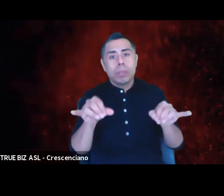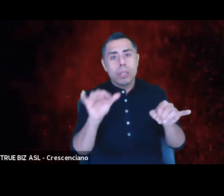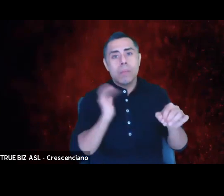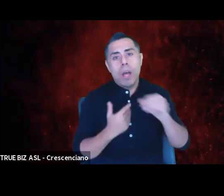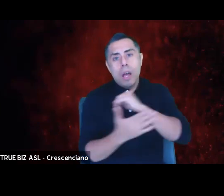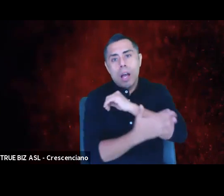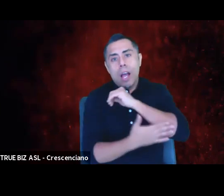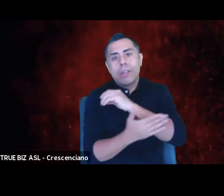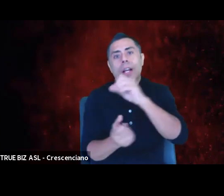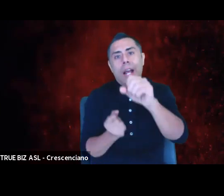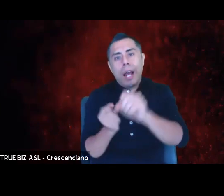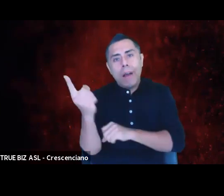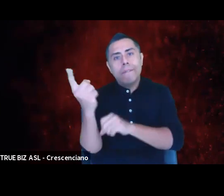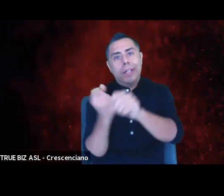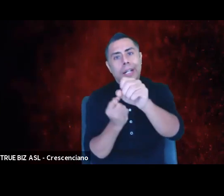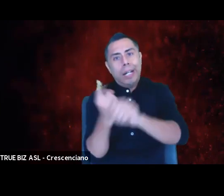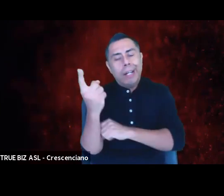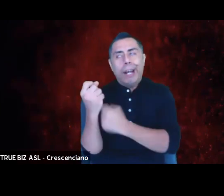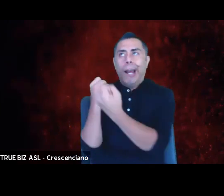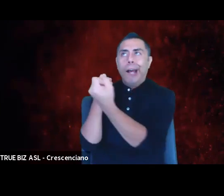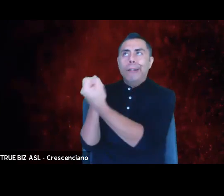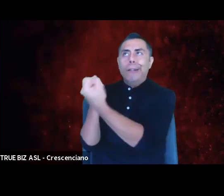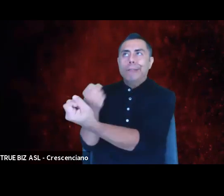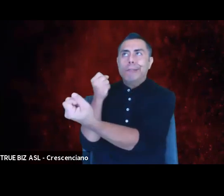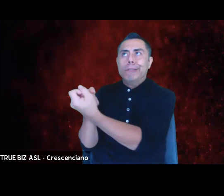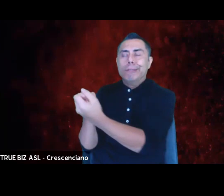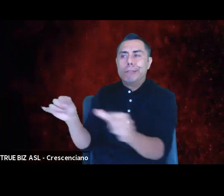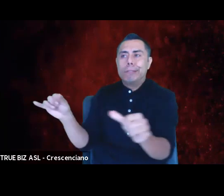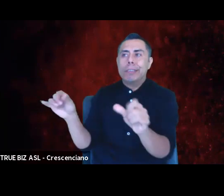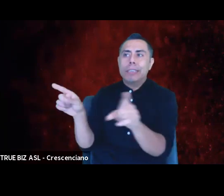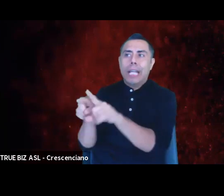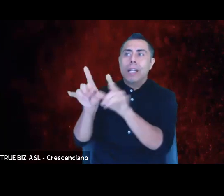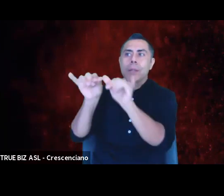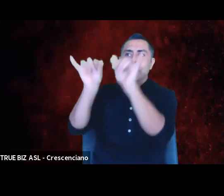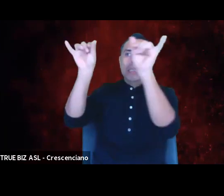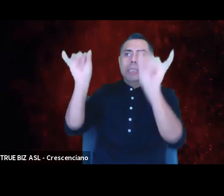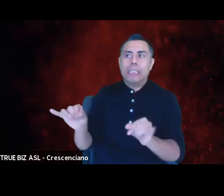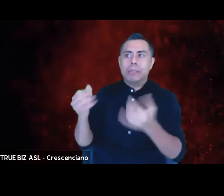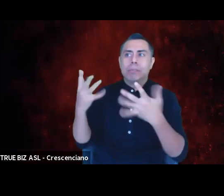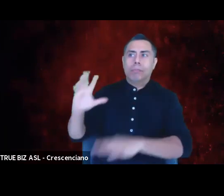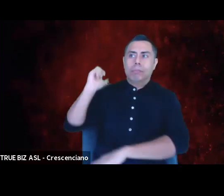continue to affirm with the systems that we build and maintain that all men are not created equal.